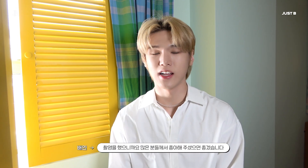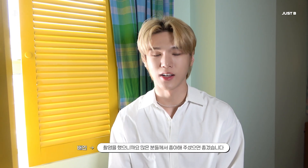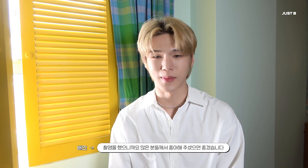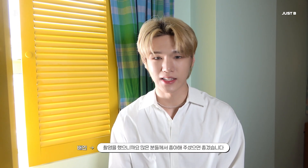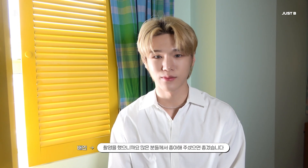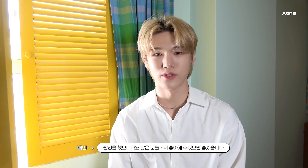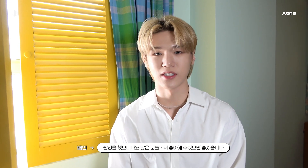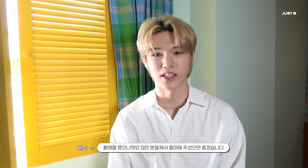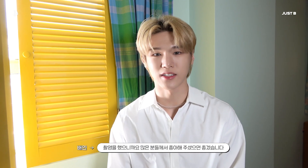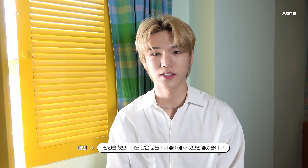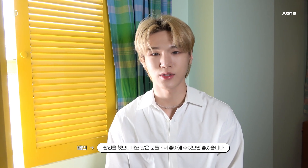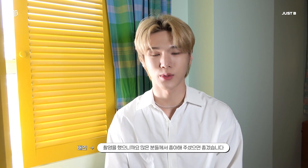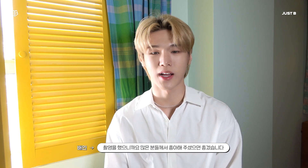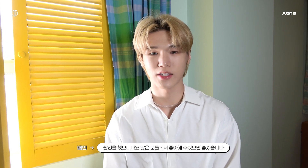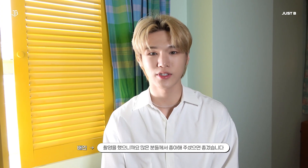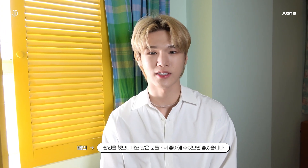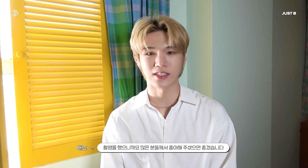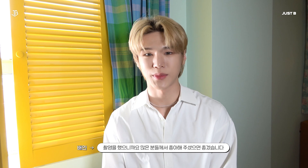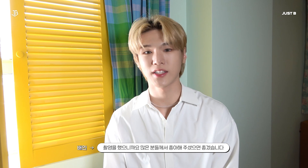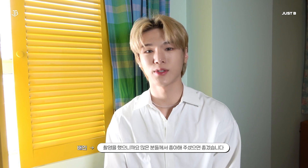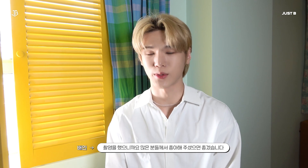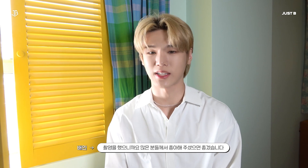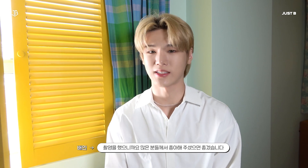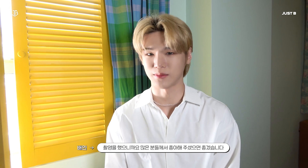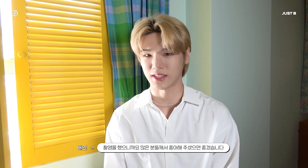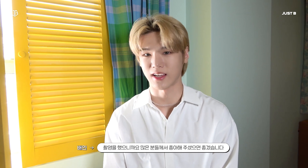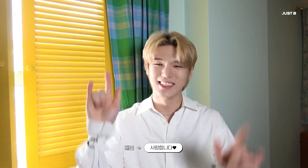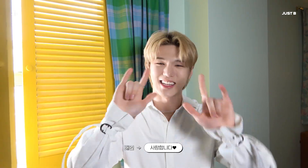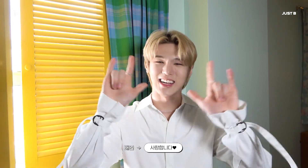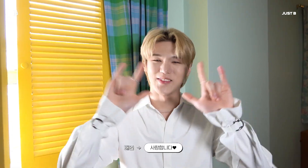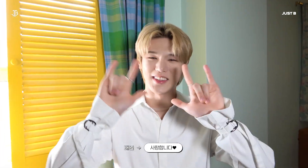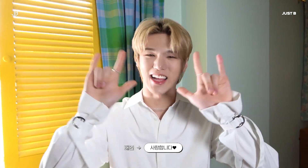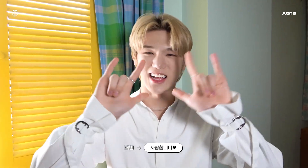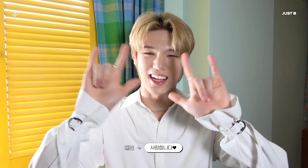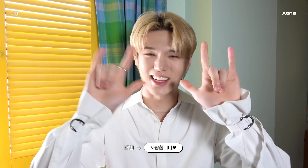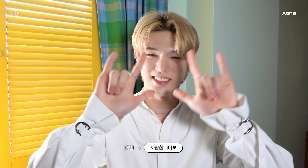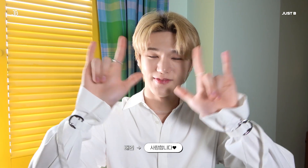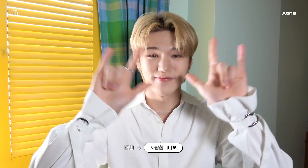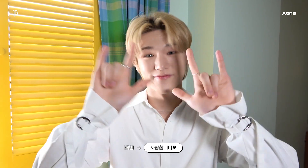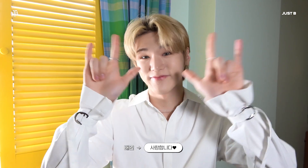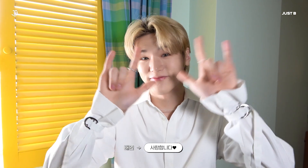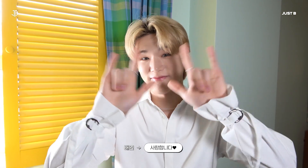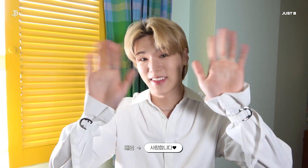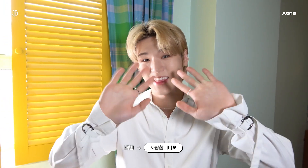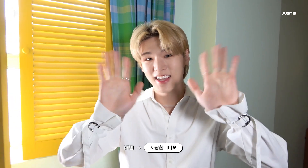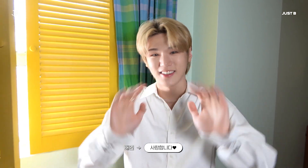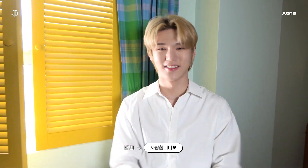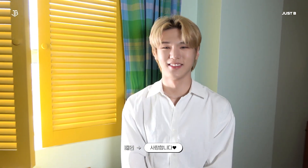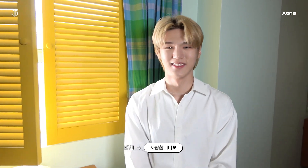so I hope a lot of you will like it I love you♥ Bye